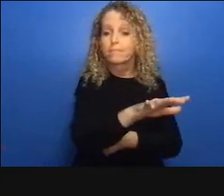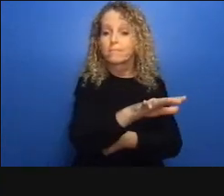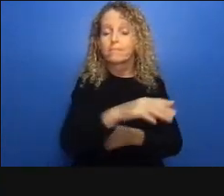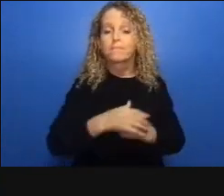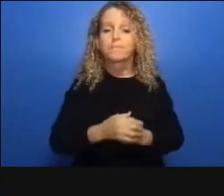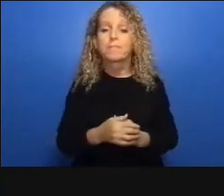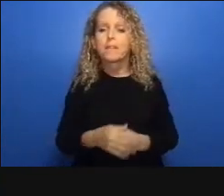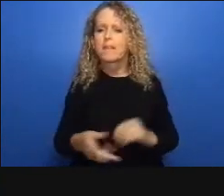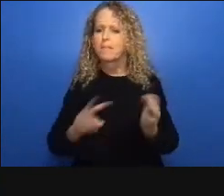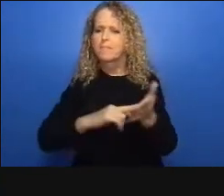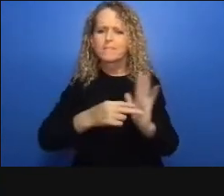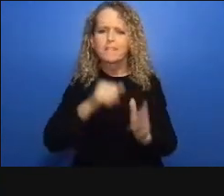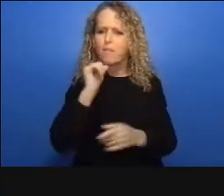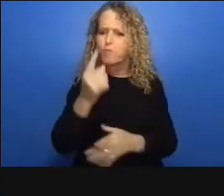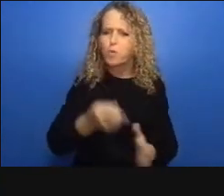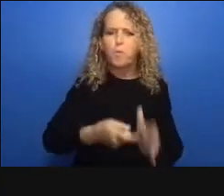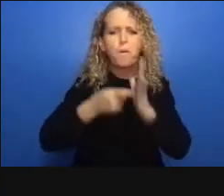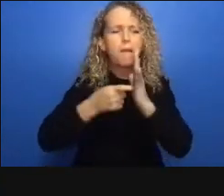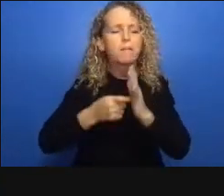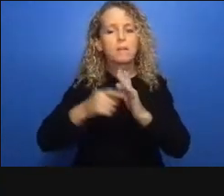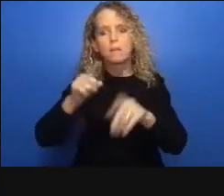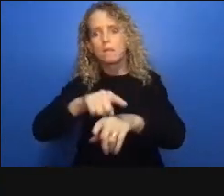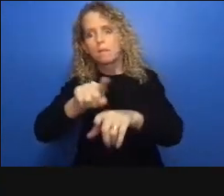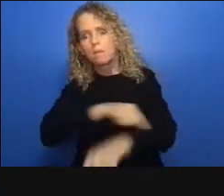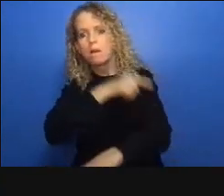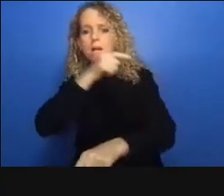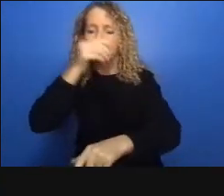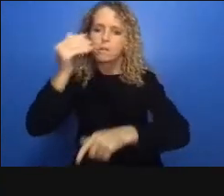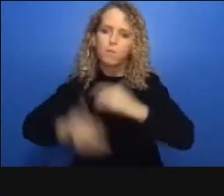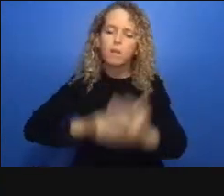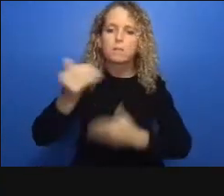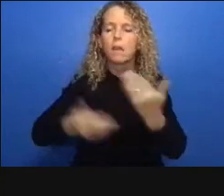pass this to you to wrap up before we get to the question and answer portion of the night